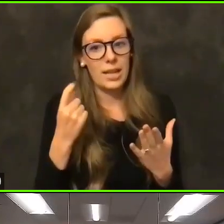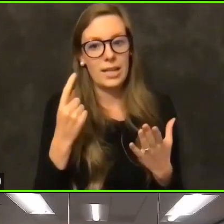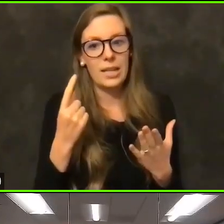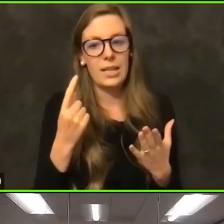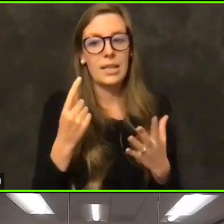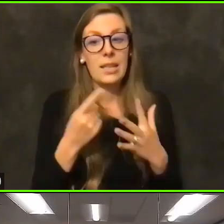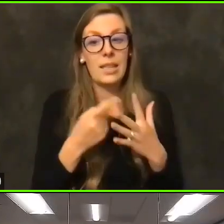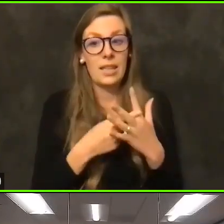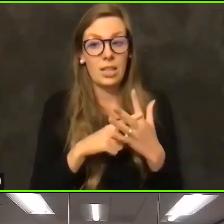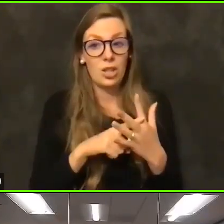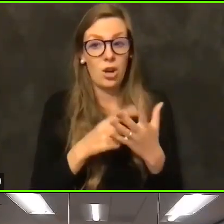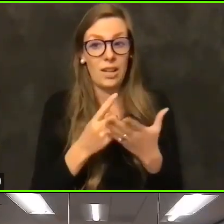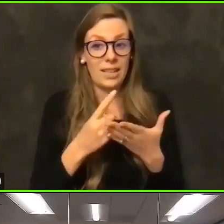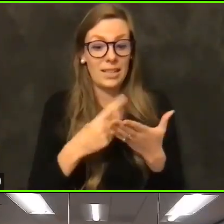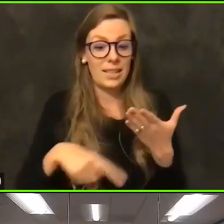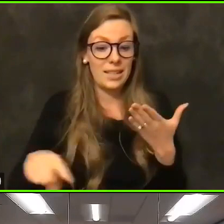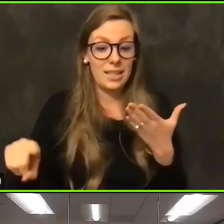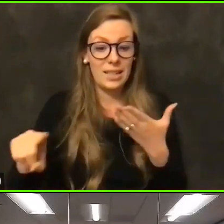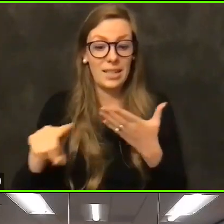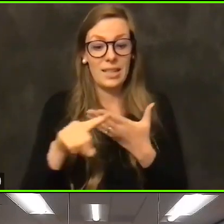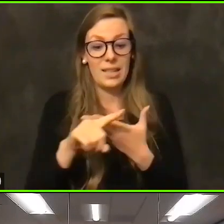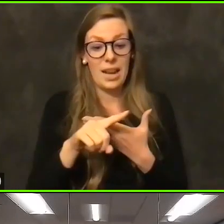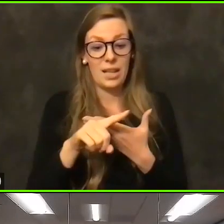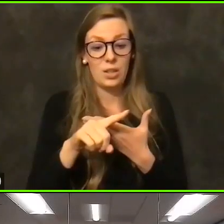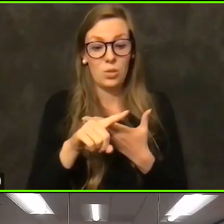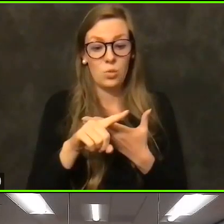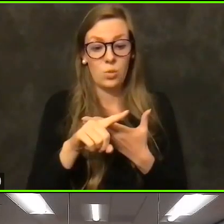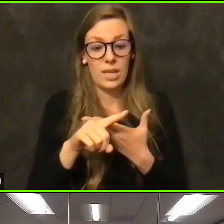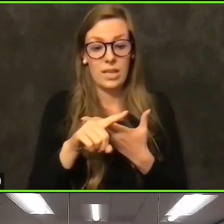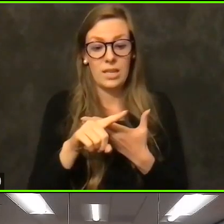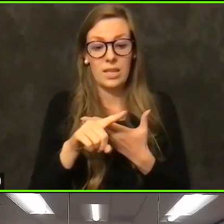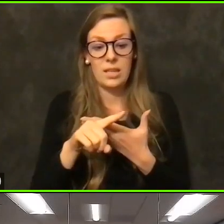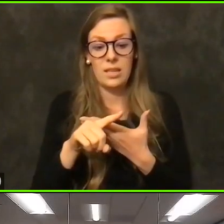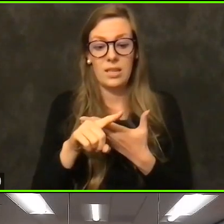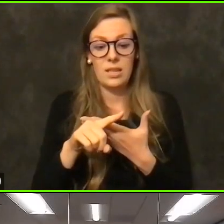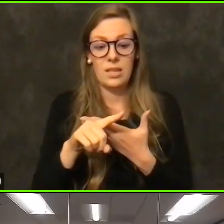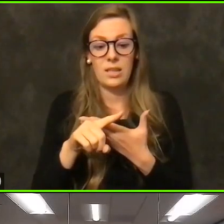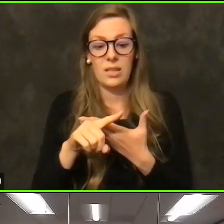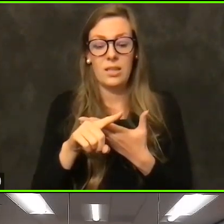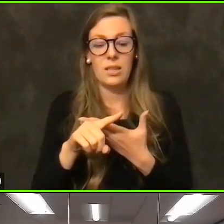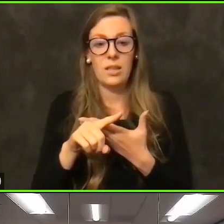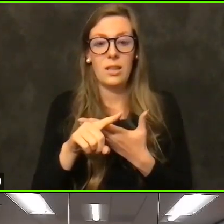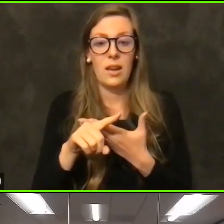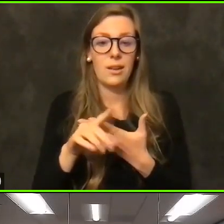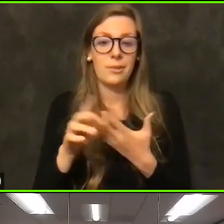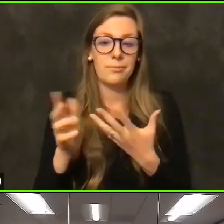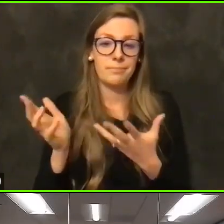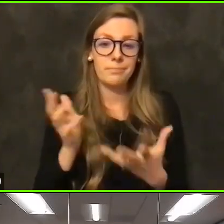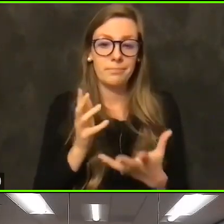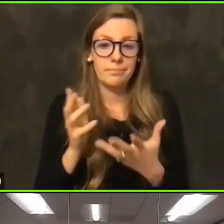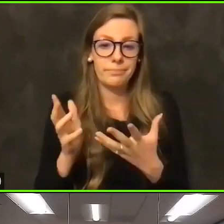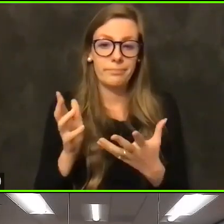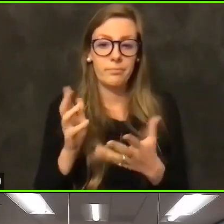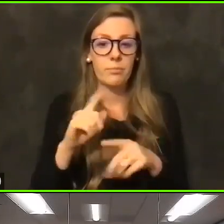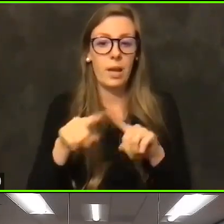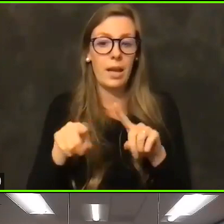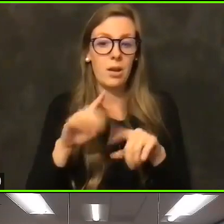given that all the other Legris evidence will be filled with, all the parties will be killed over there.